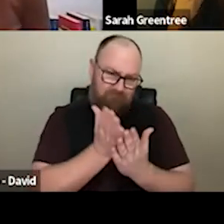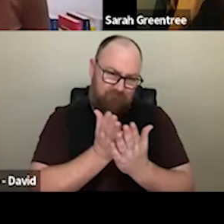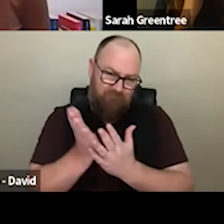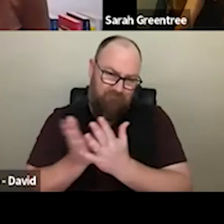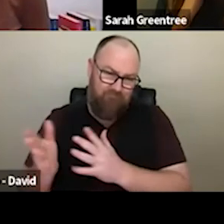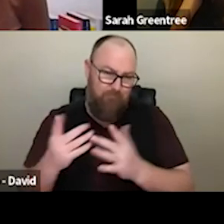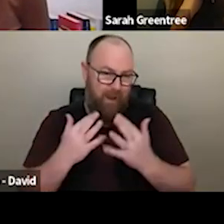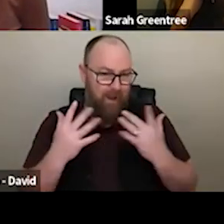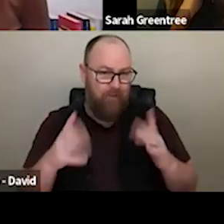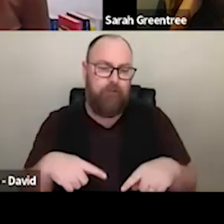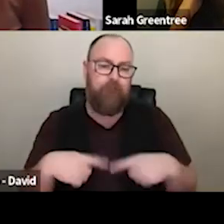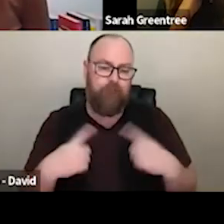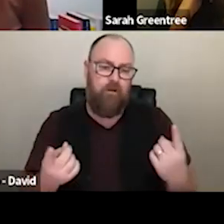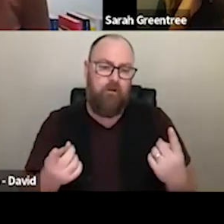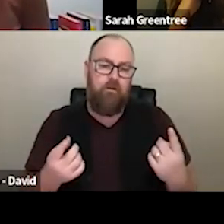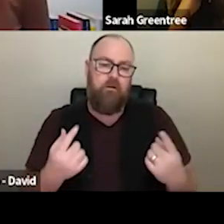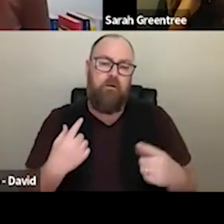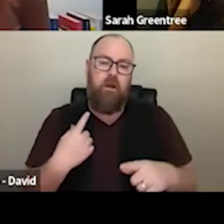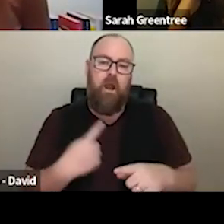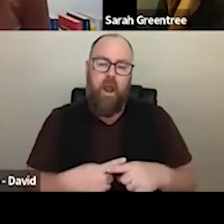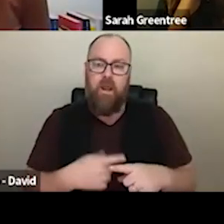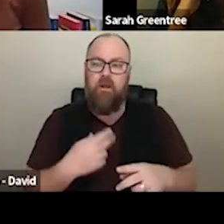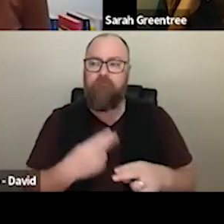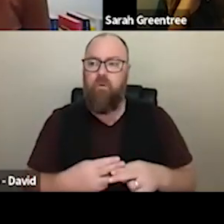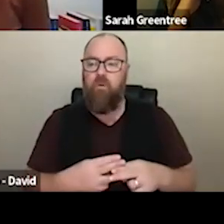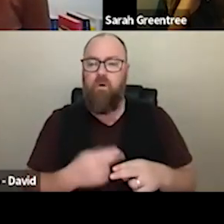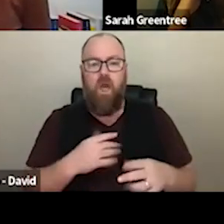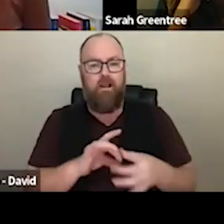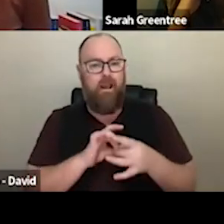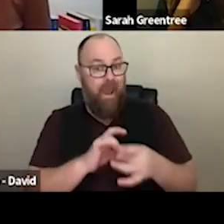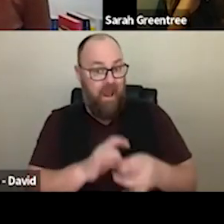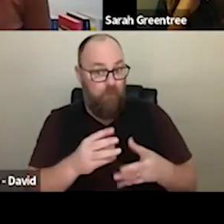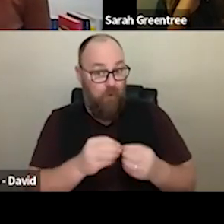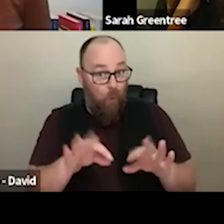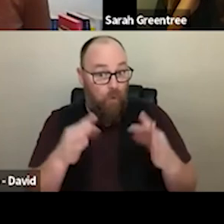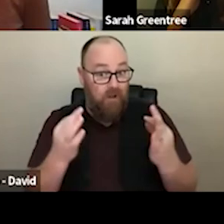there's and a whole range of, I guess engagement with organizations from community and cultural